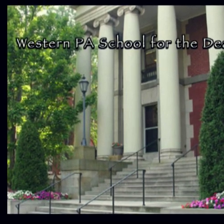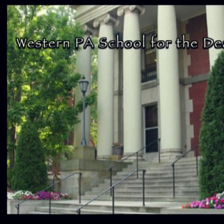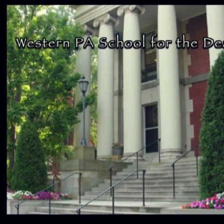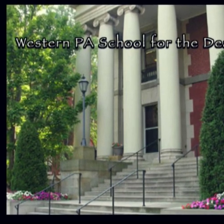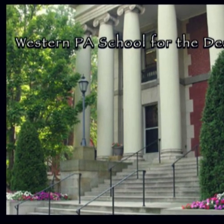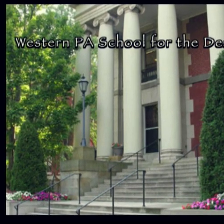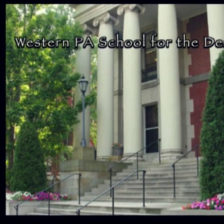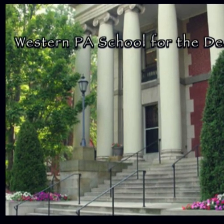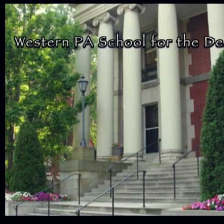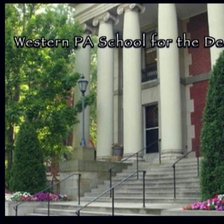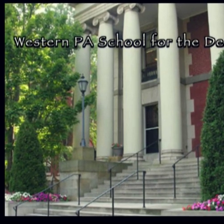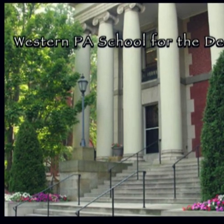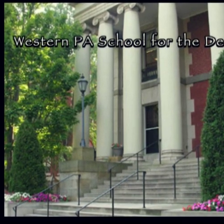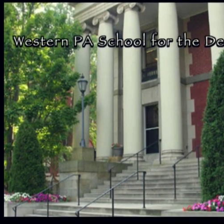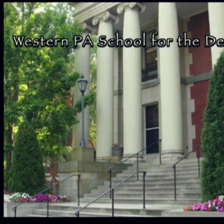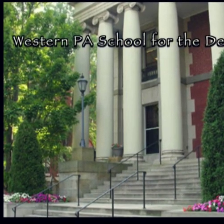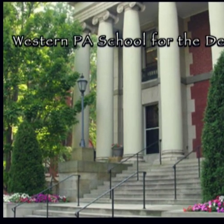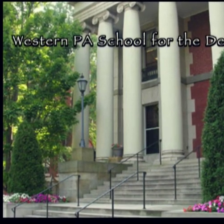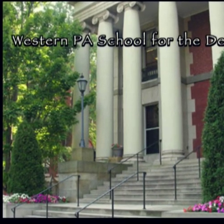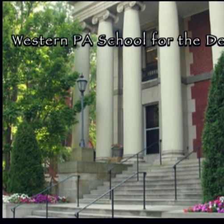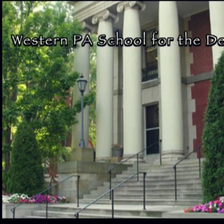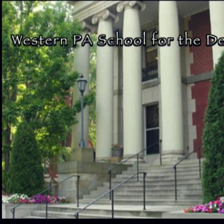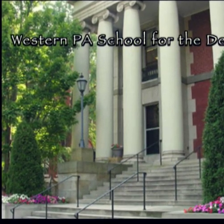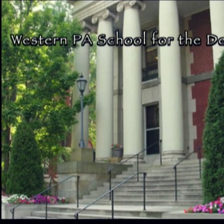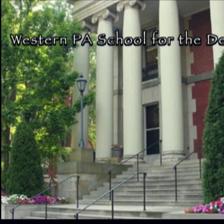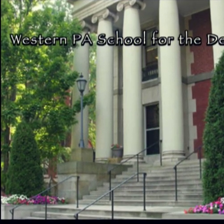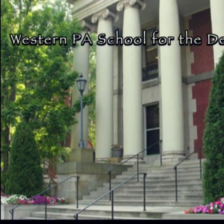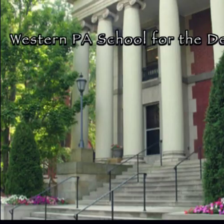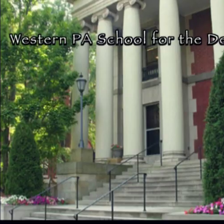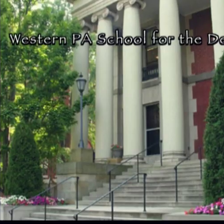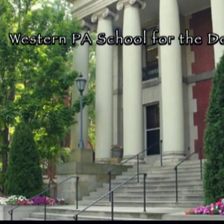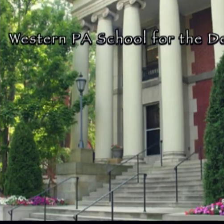Finally I didn't have any more struggles, and I wasn't considered handicapped.